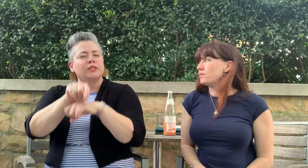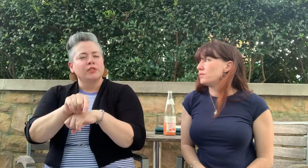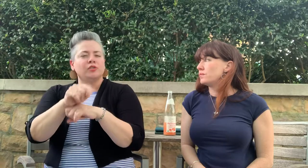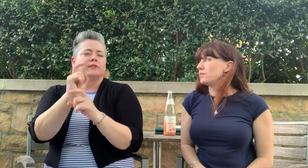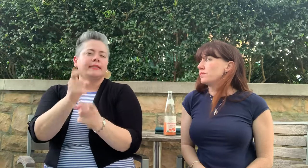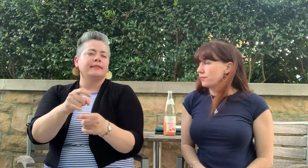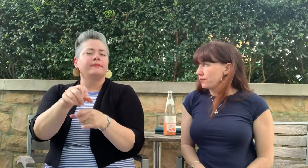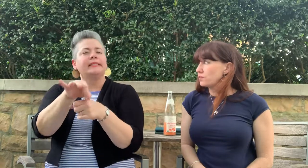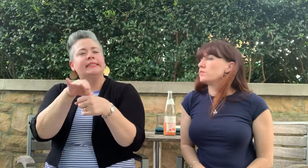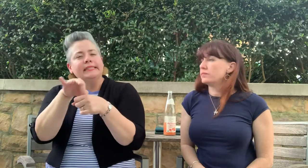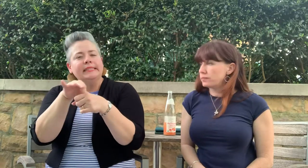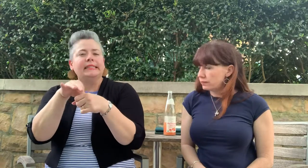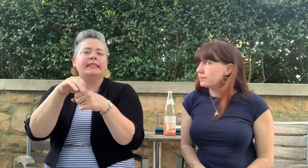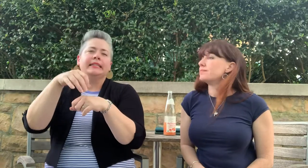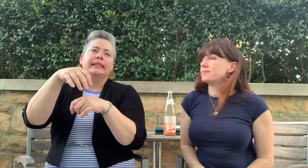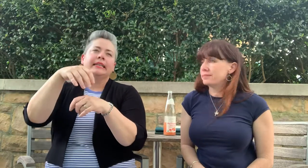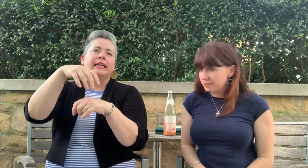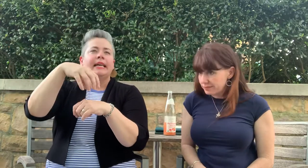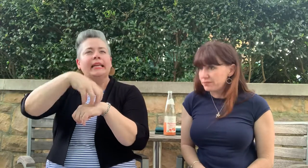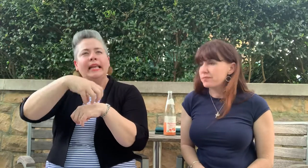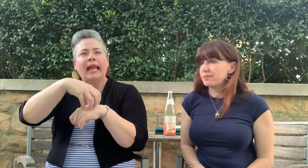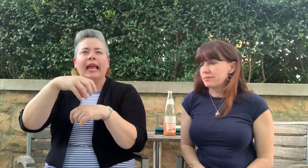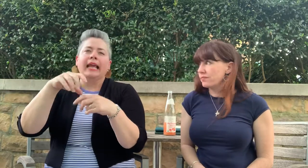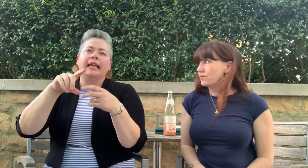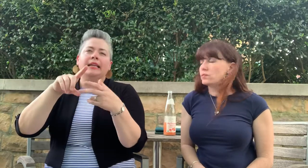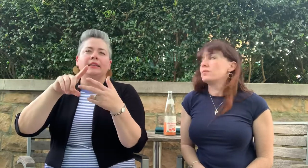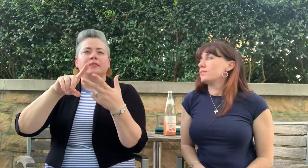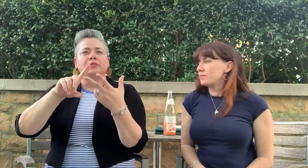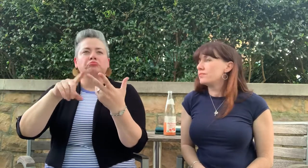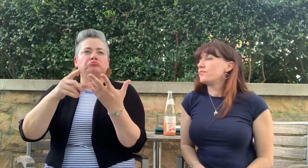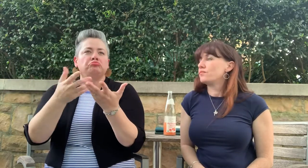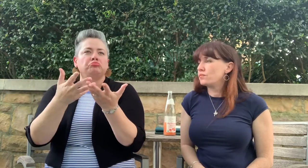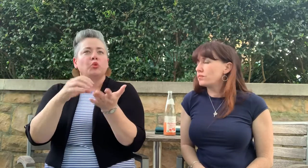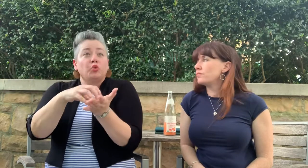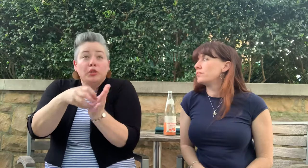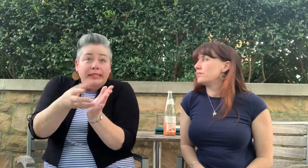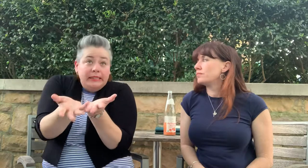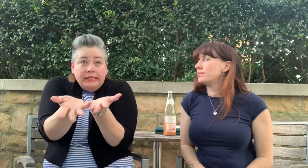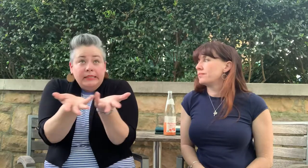and cake/cookies. It is like a tradition.